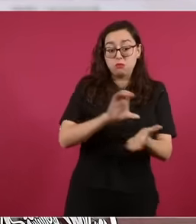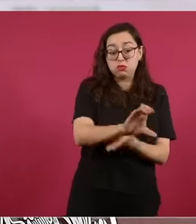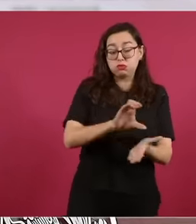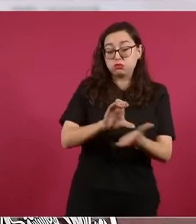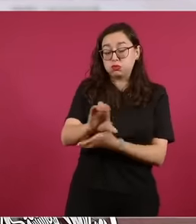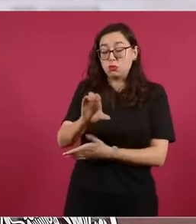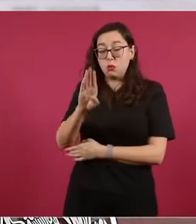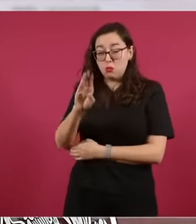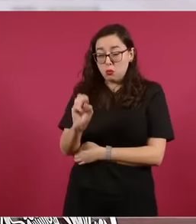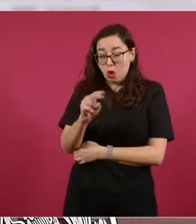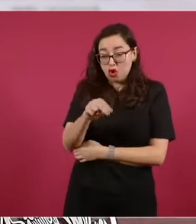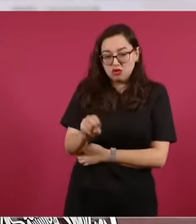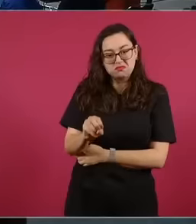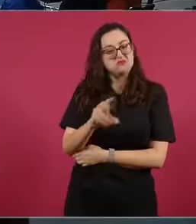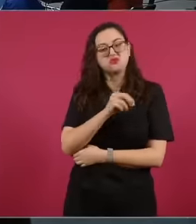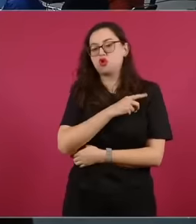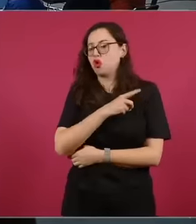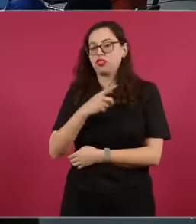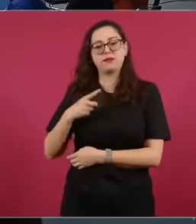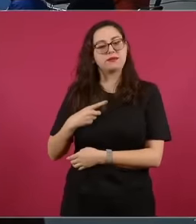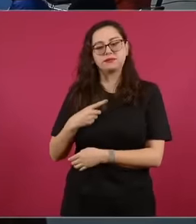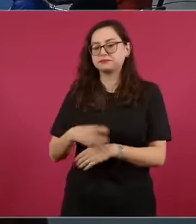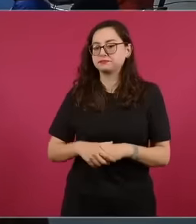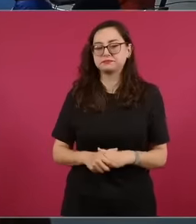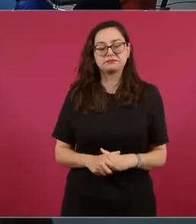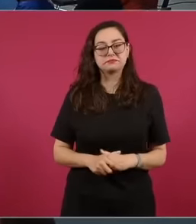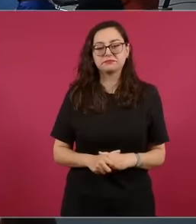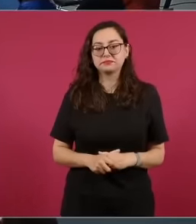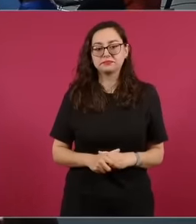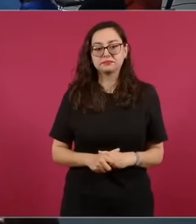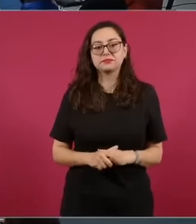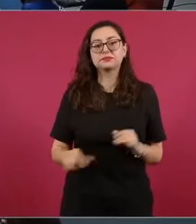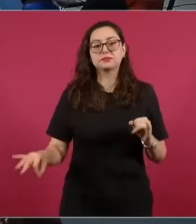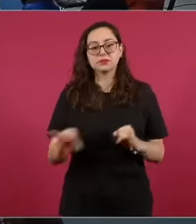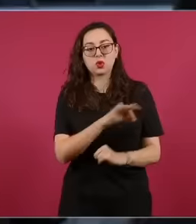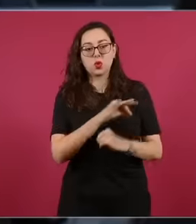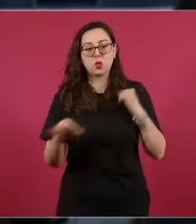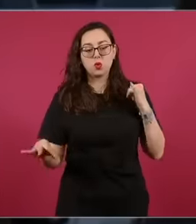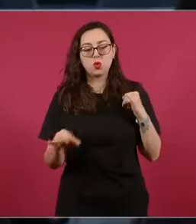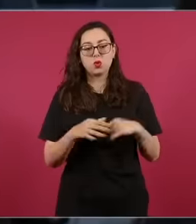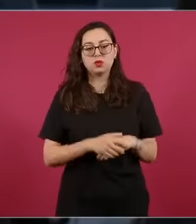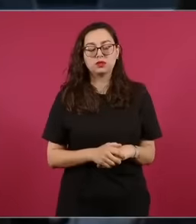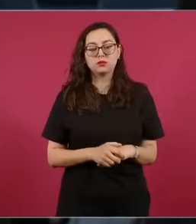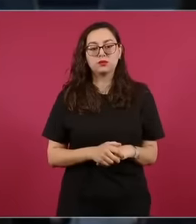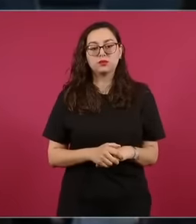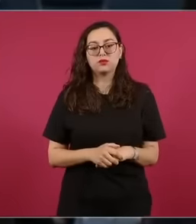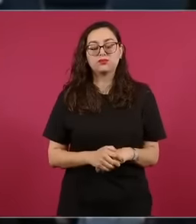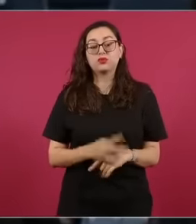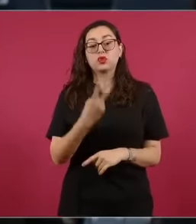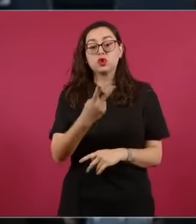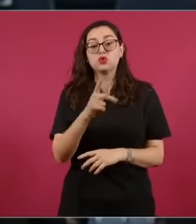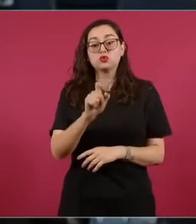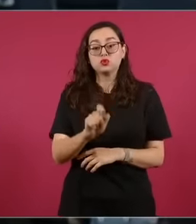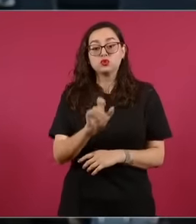working bonuses should not exist, okay, and finally, comment that eh 2.5 million workers in this country eh